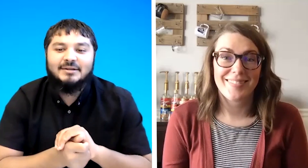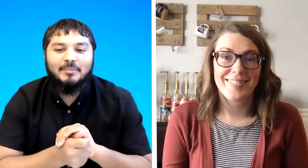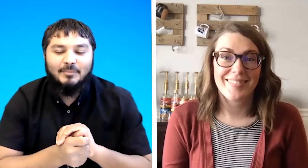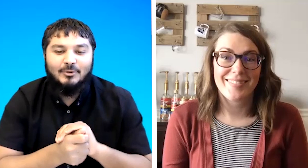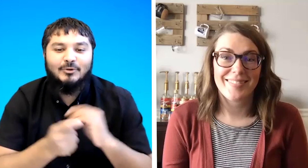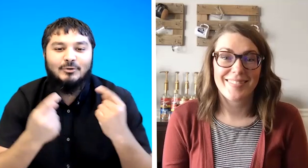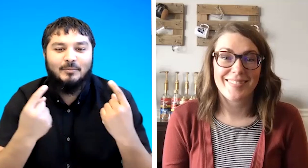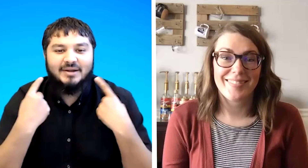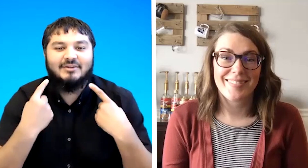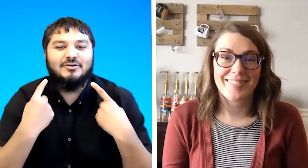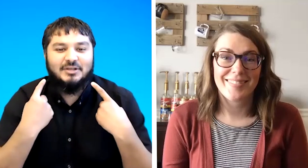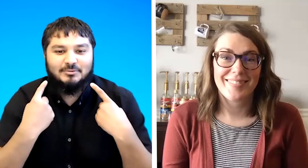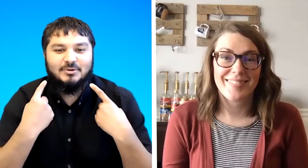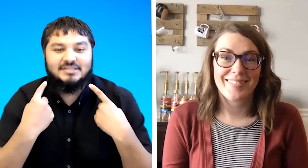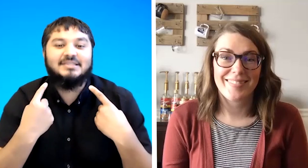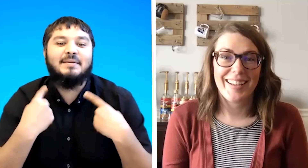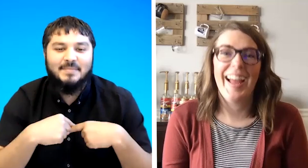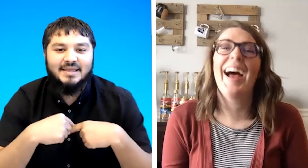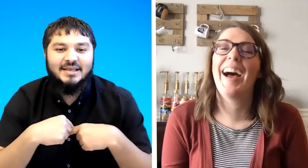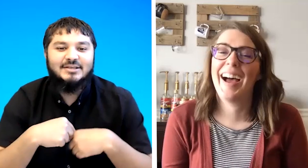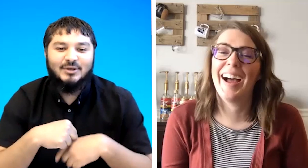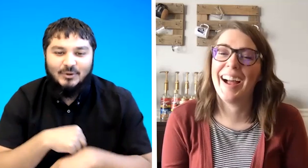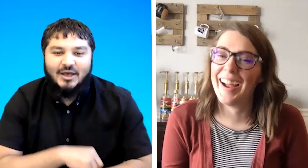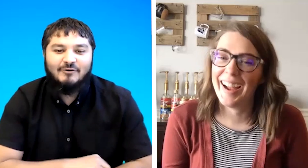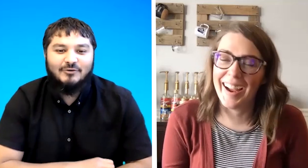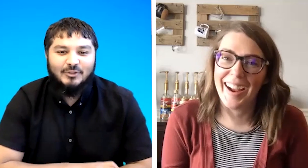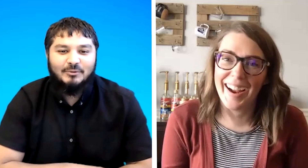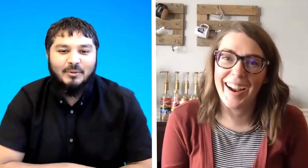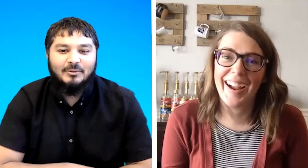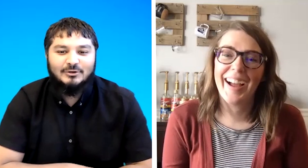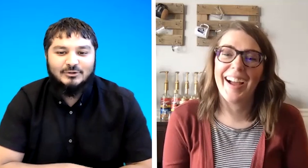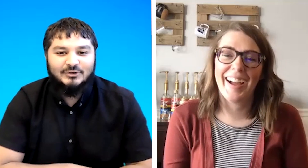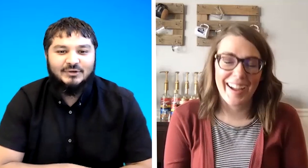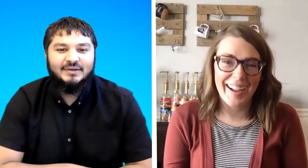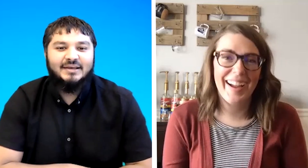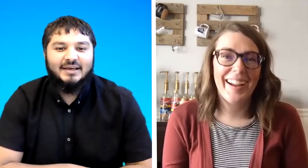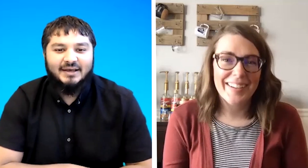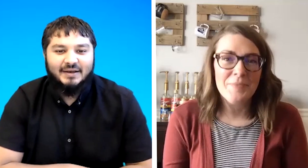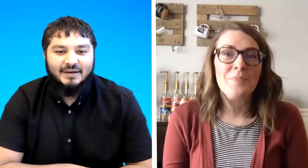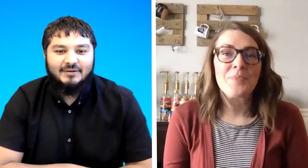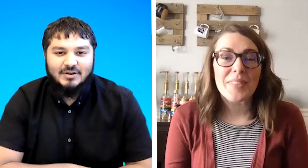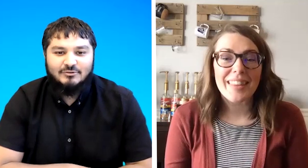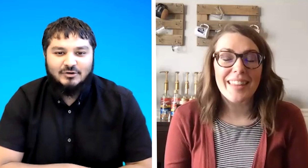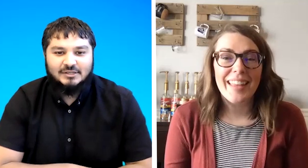people who do better facial expressions than you so look out for those people too interesting